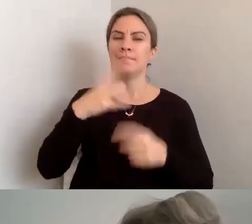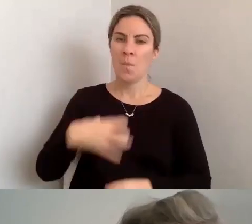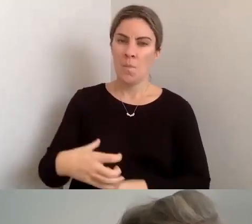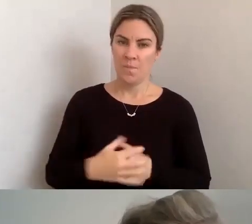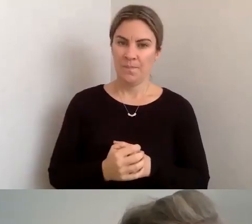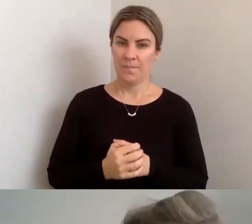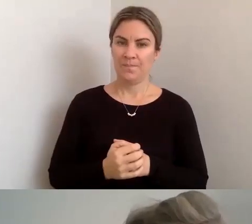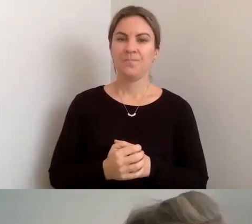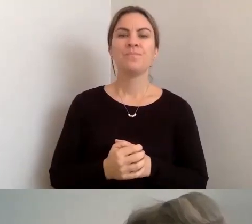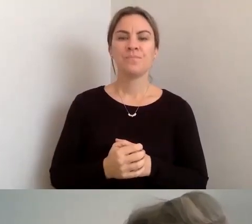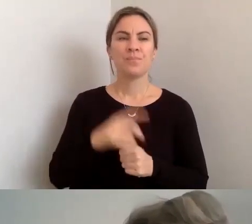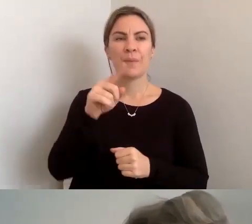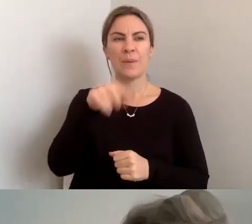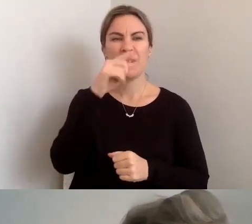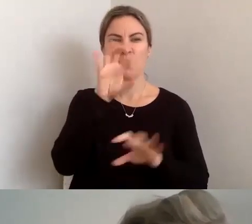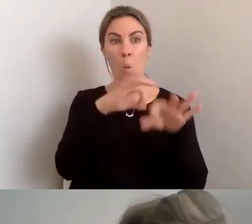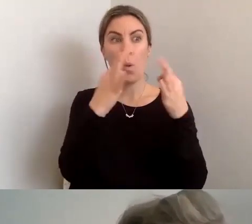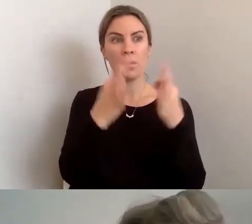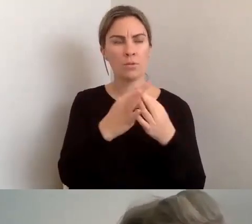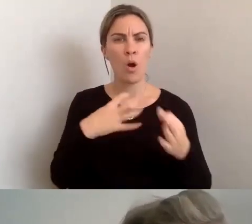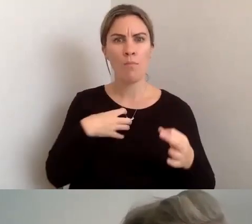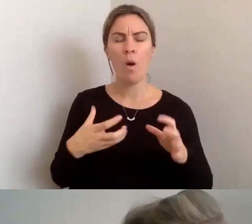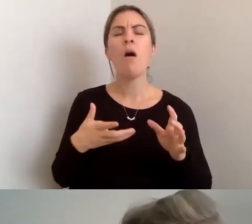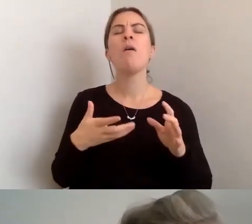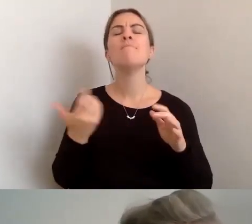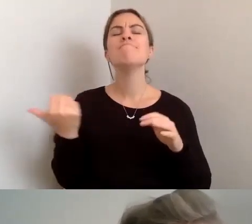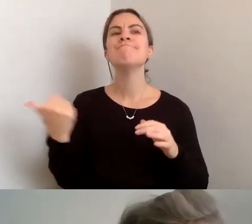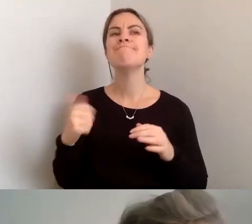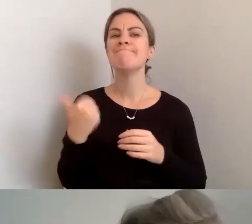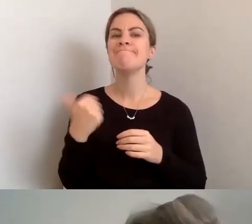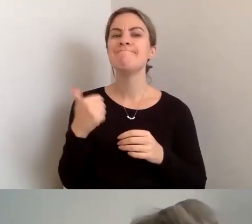that people are more happier about actually providing it, because they